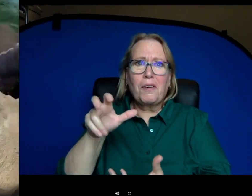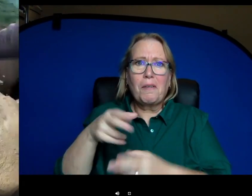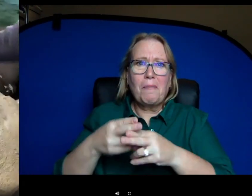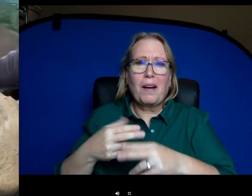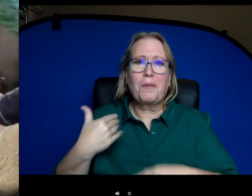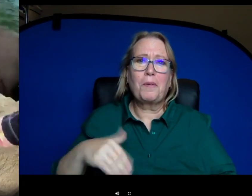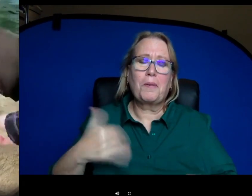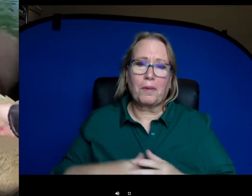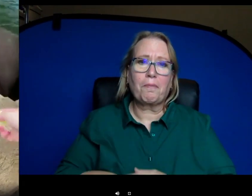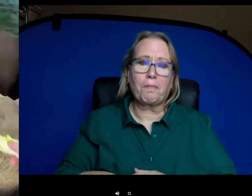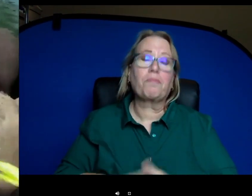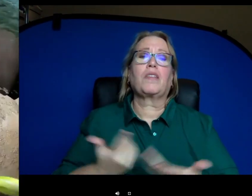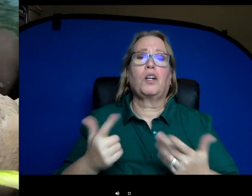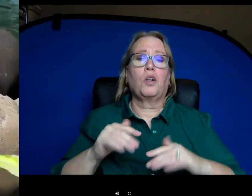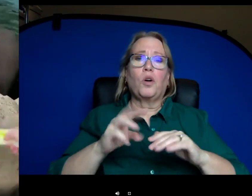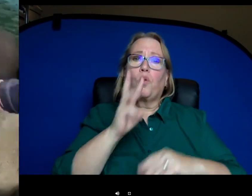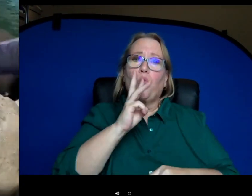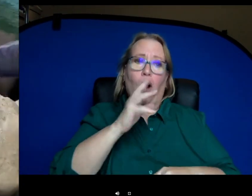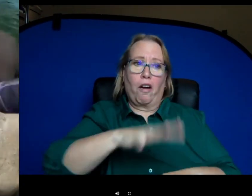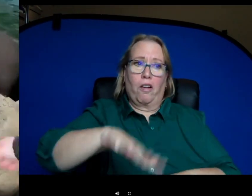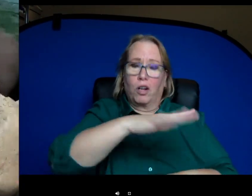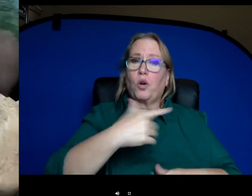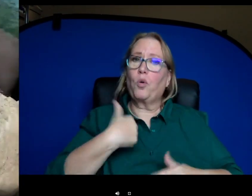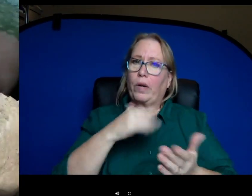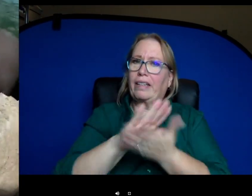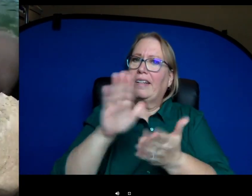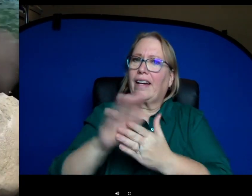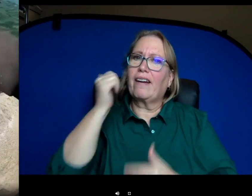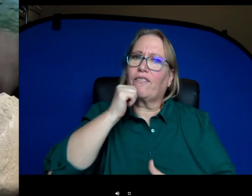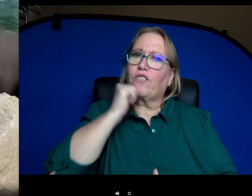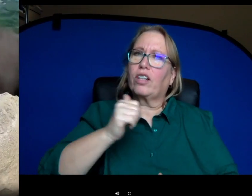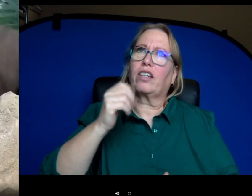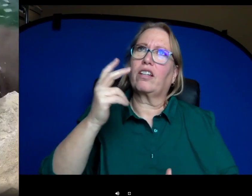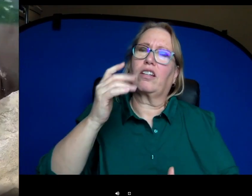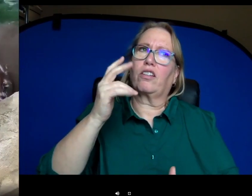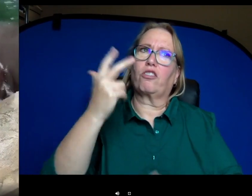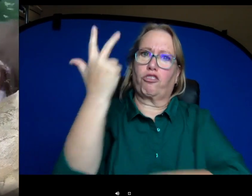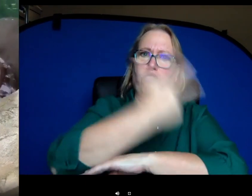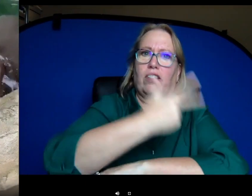every couple of days so that isn't water but still over 300 pounds from two